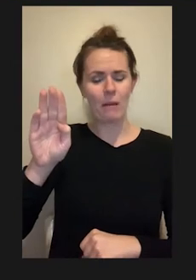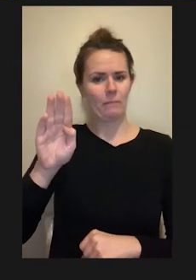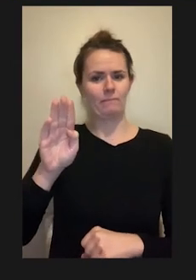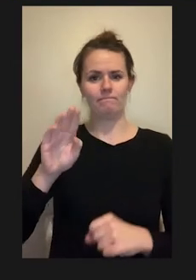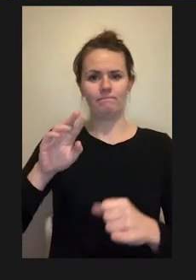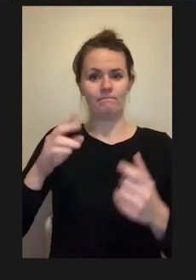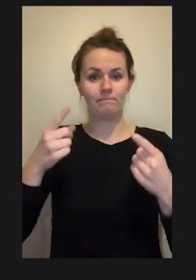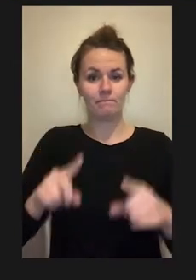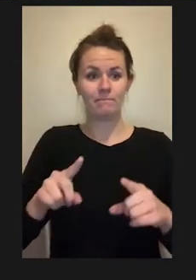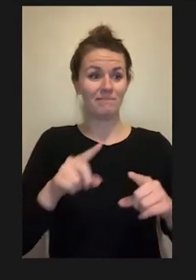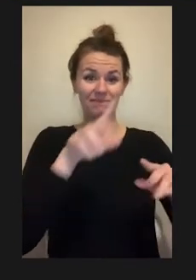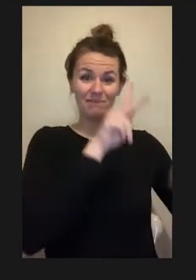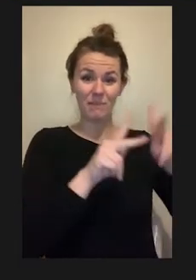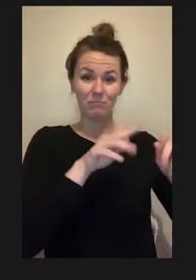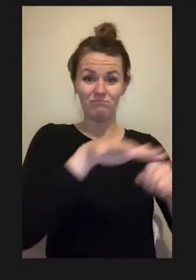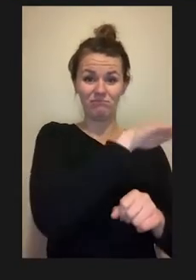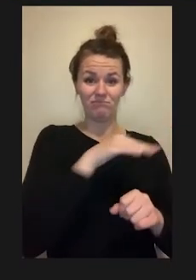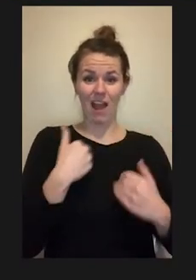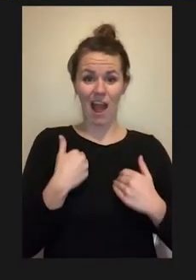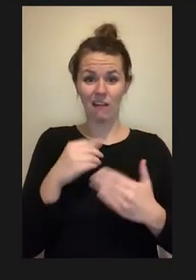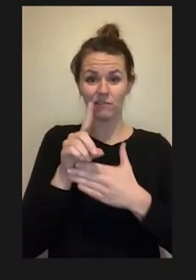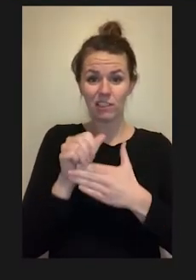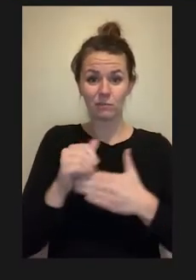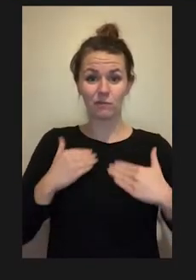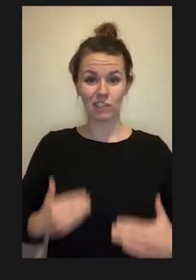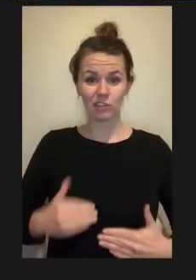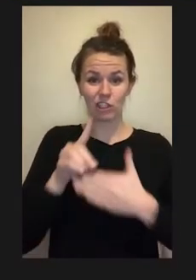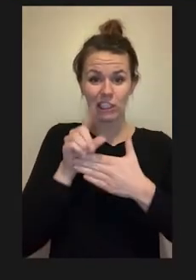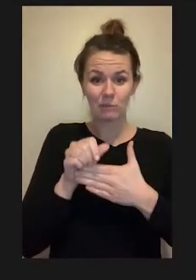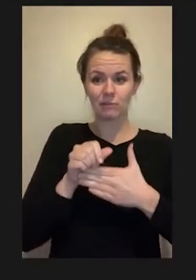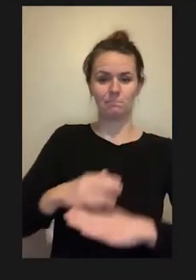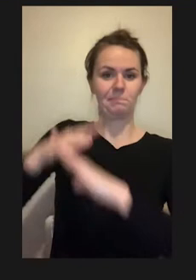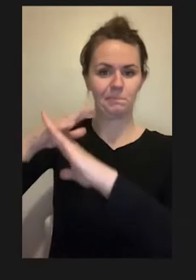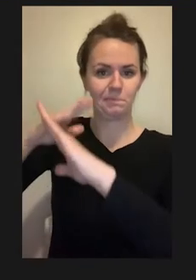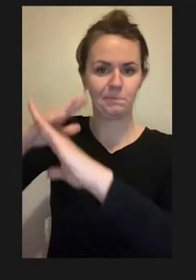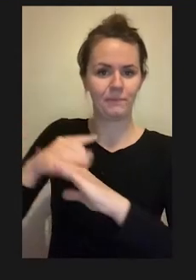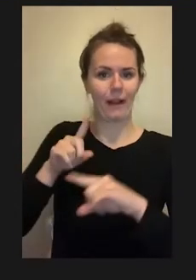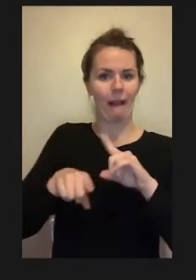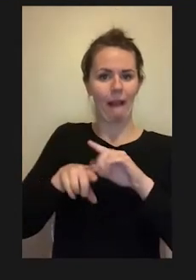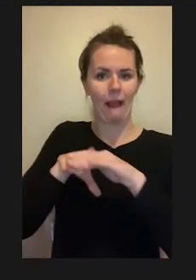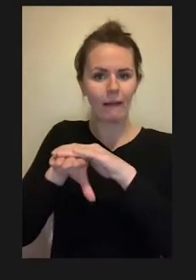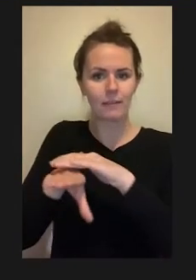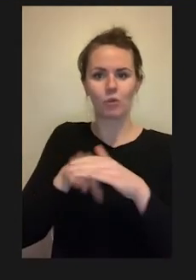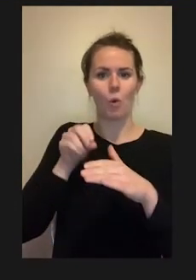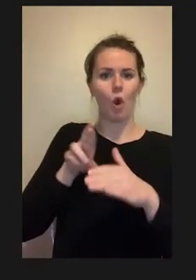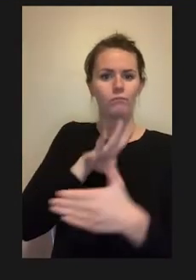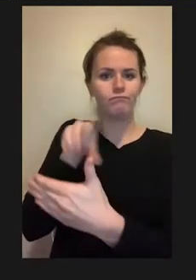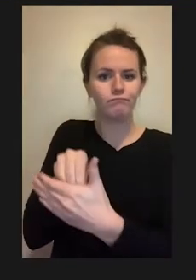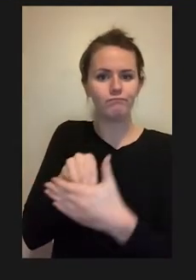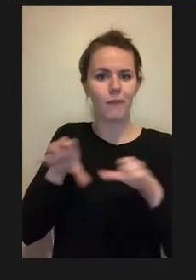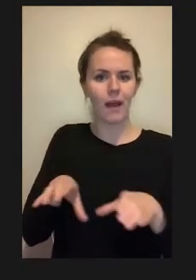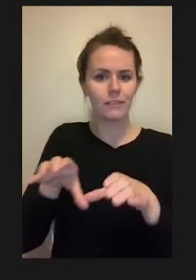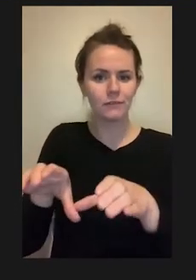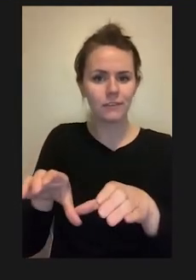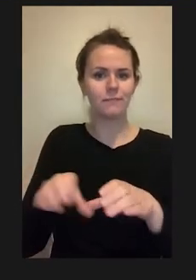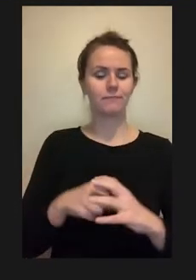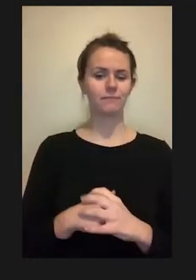with physical disabilities, preventing them from actively participating in basic lab activities.